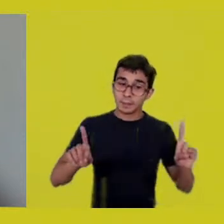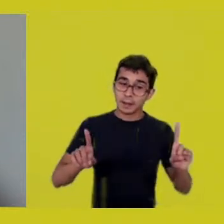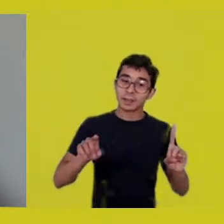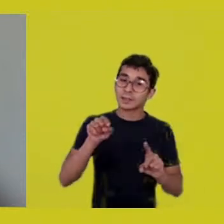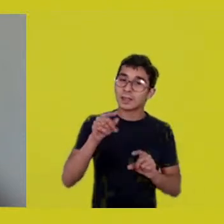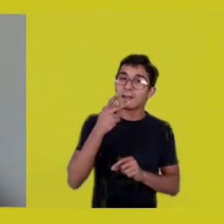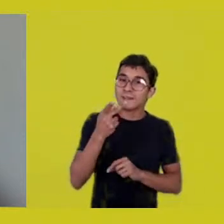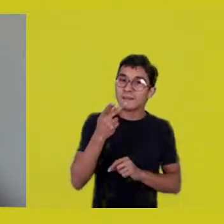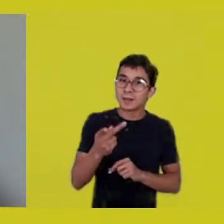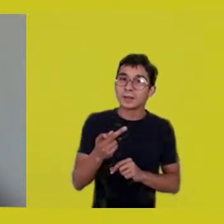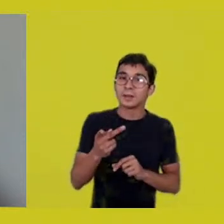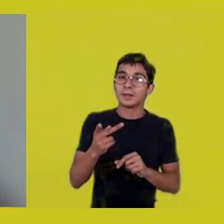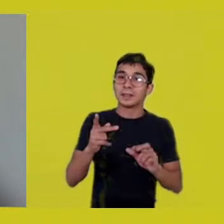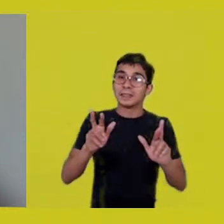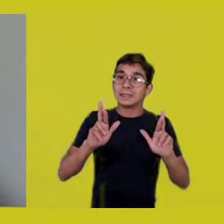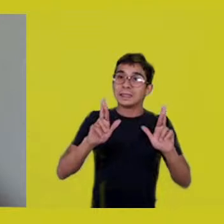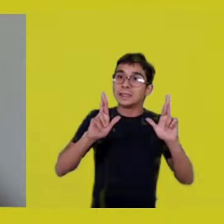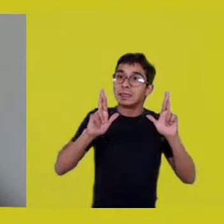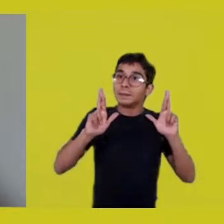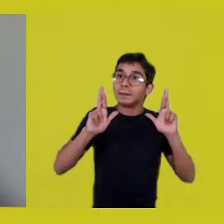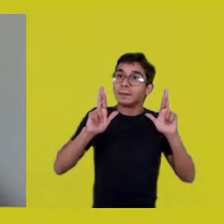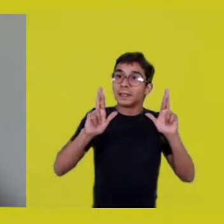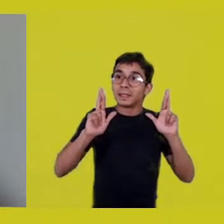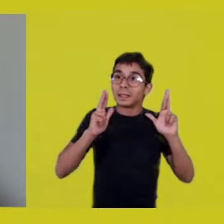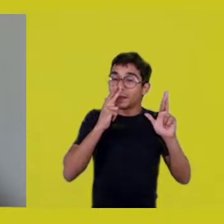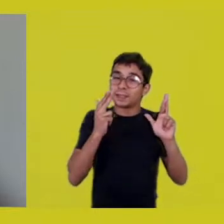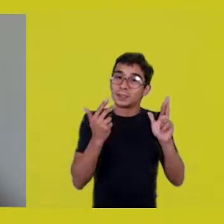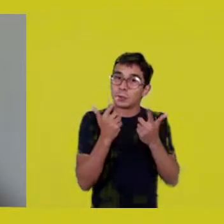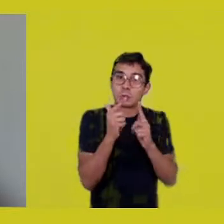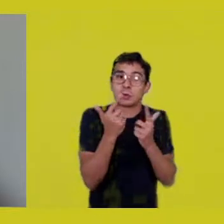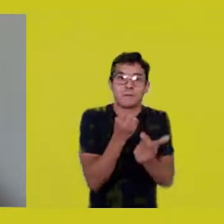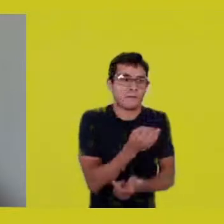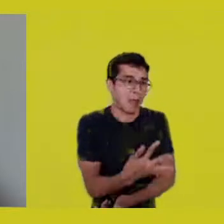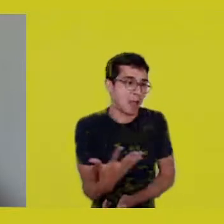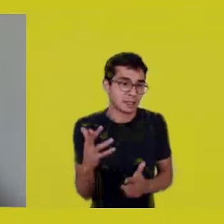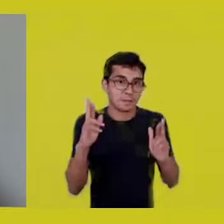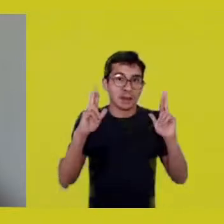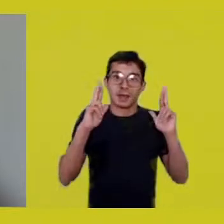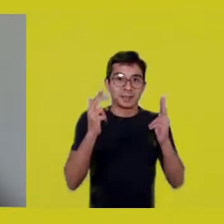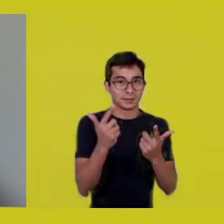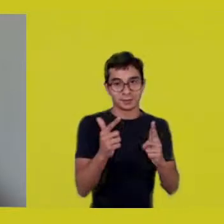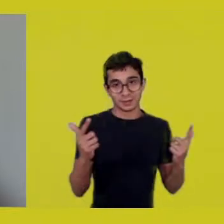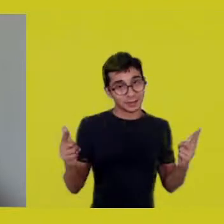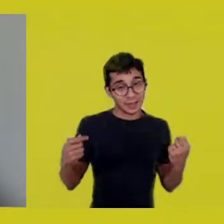I think we haven’t got much choice. Somehow, we need to build that implosion.